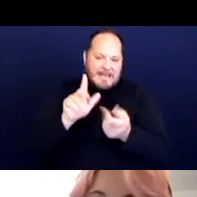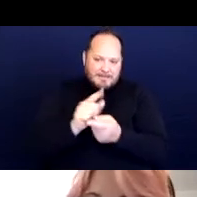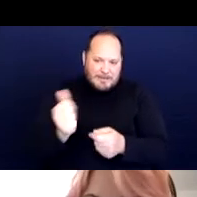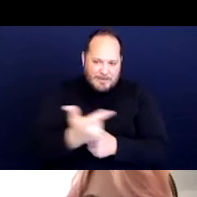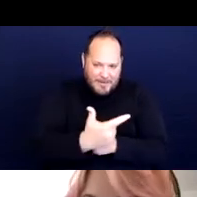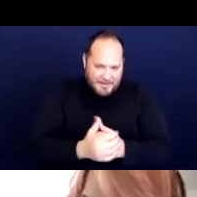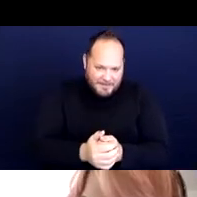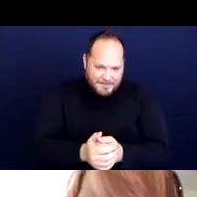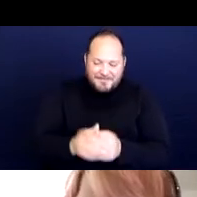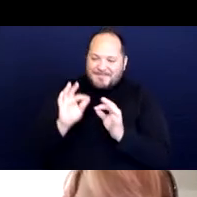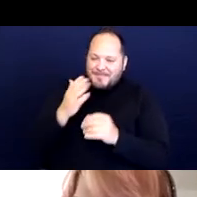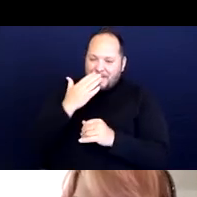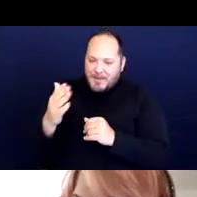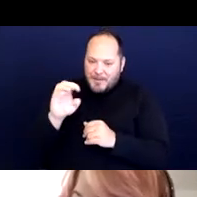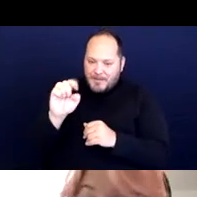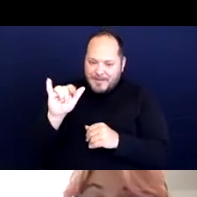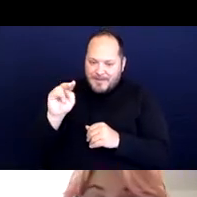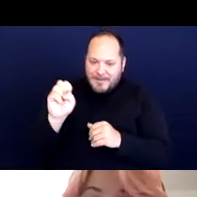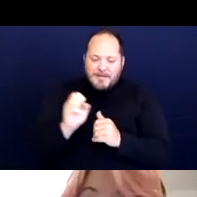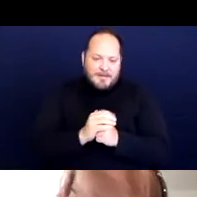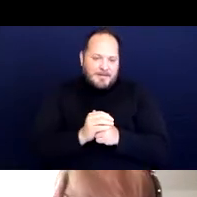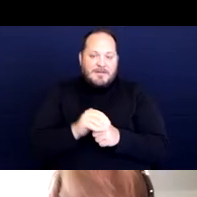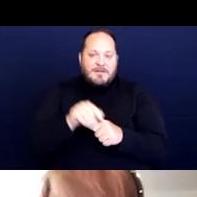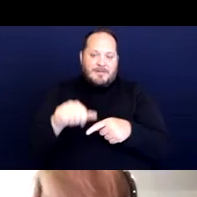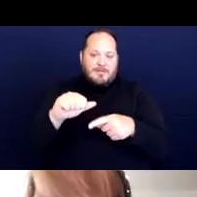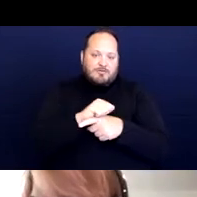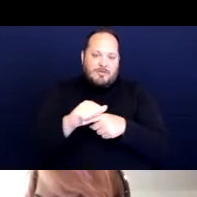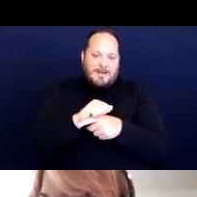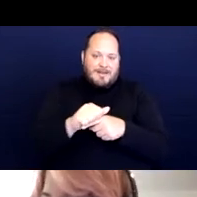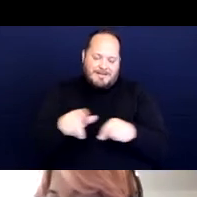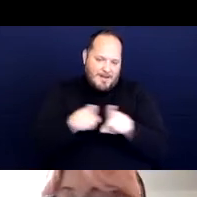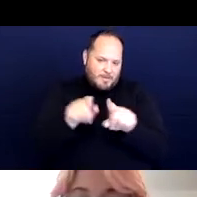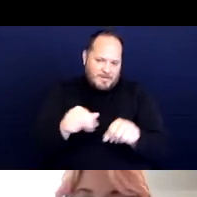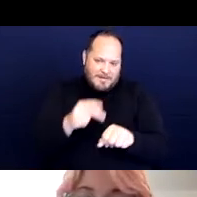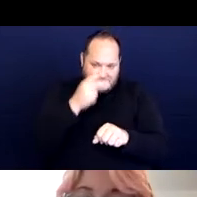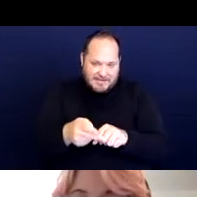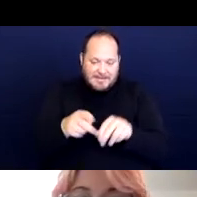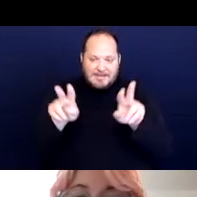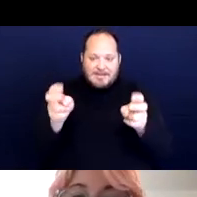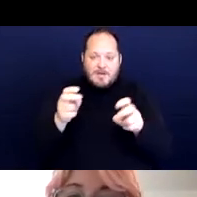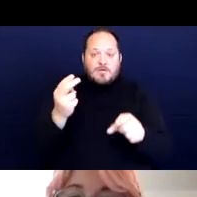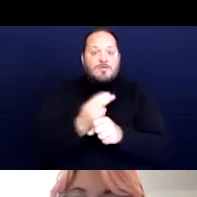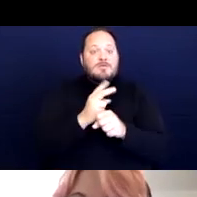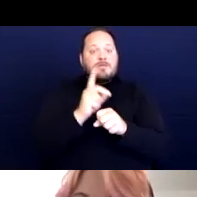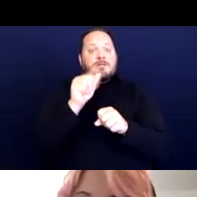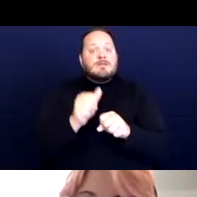Thanks Elaine. So this training, as you can see is titled using disability rights protections